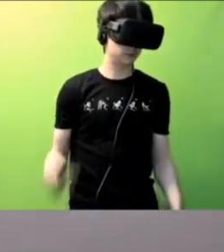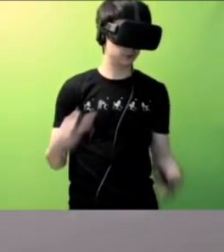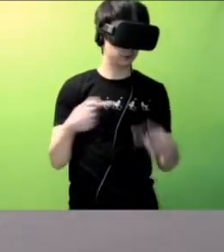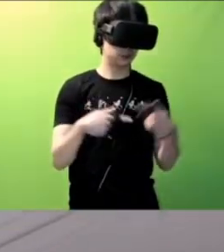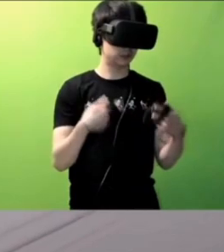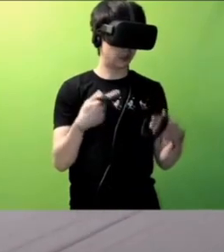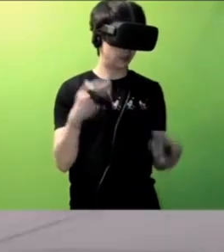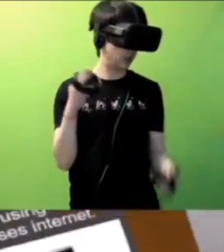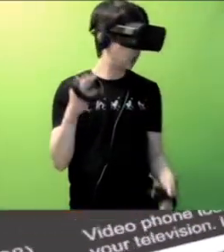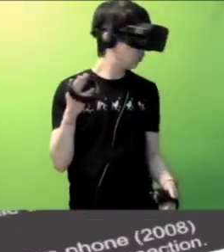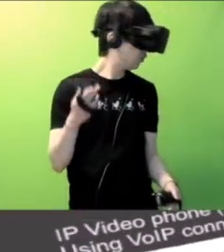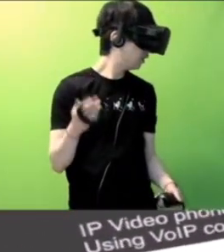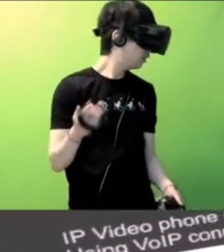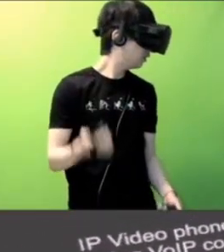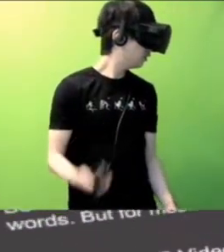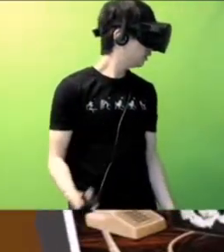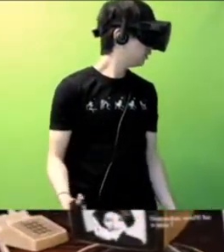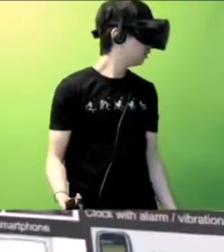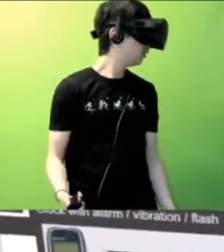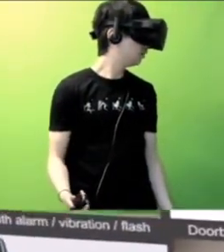Sign Language history